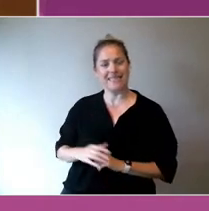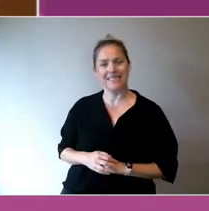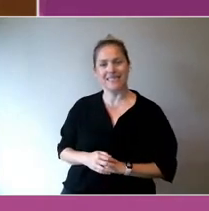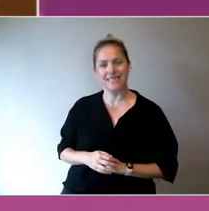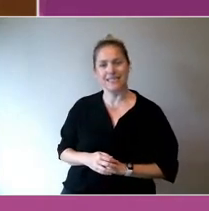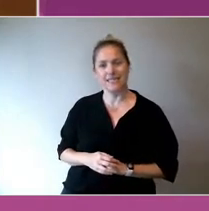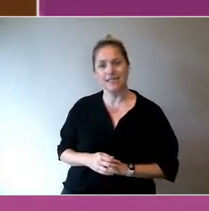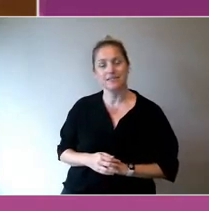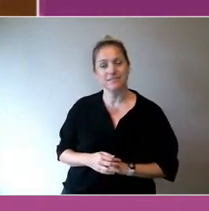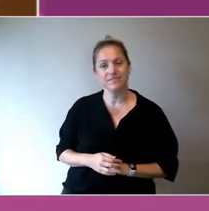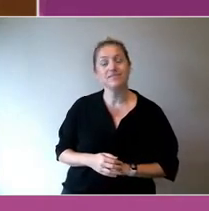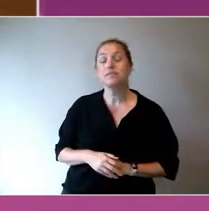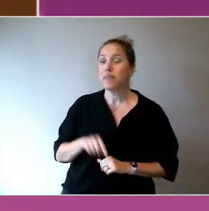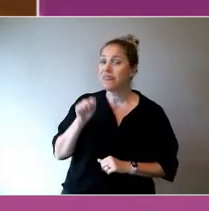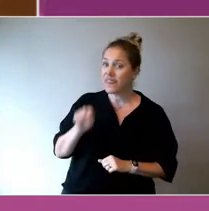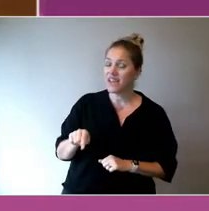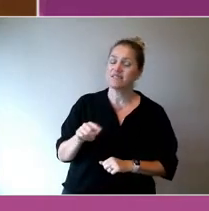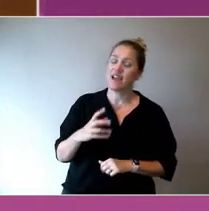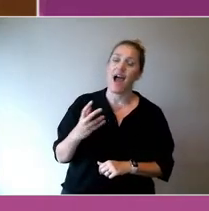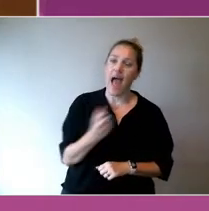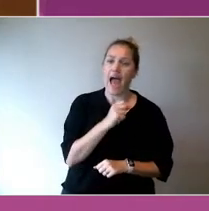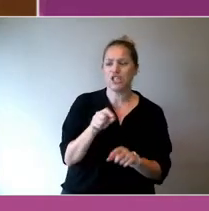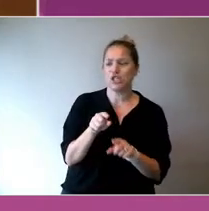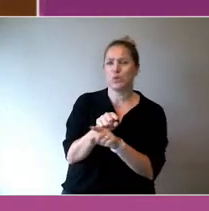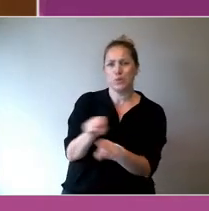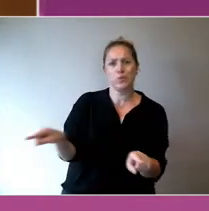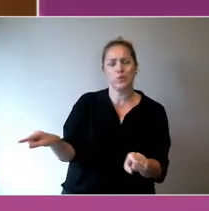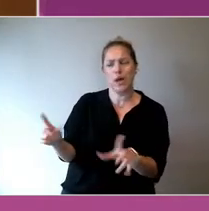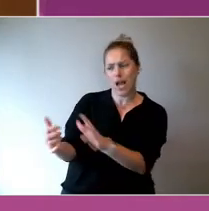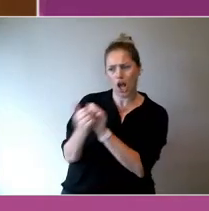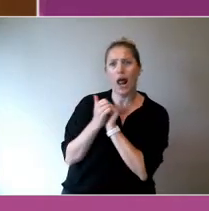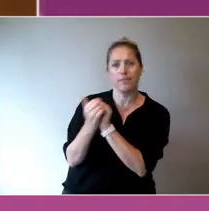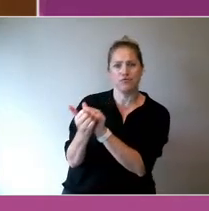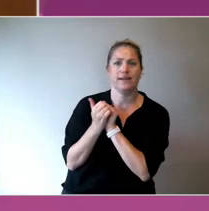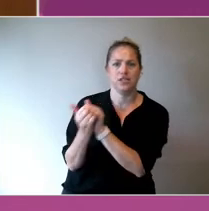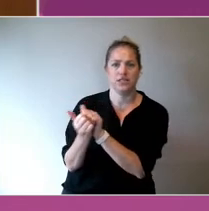And it has to be then a collaborative build.